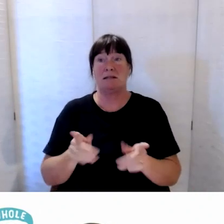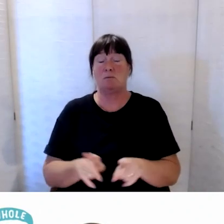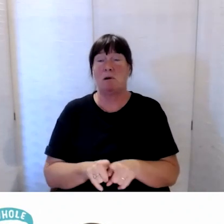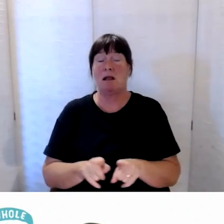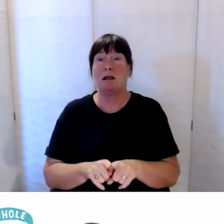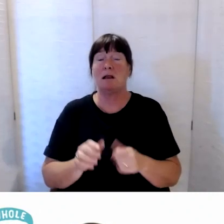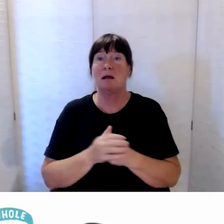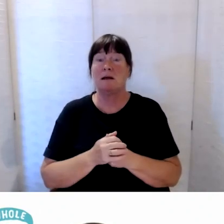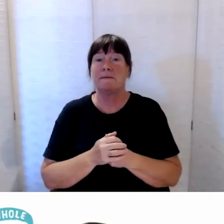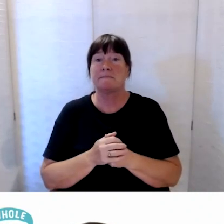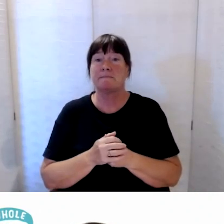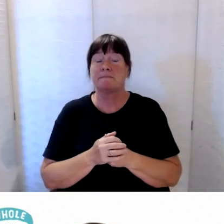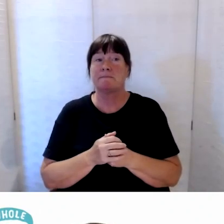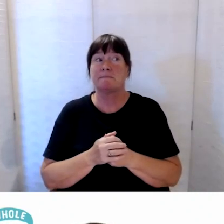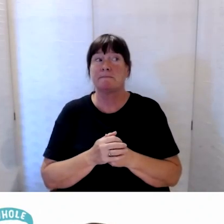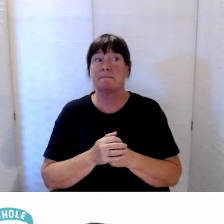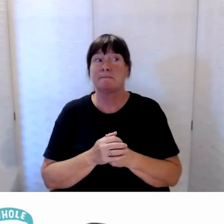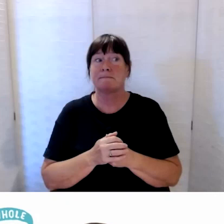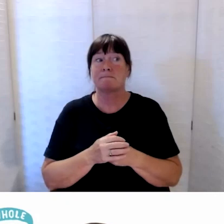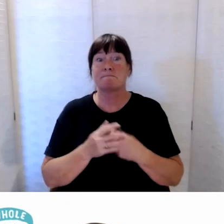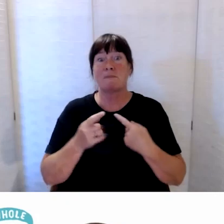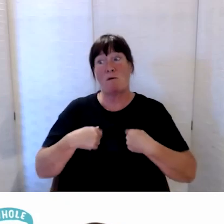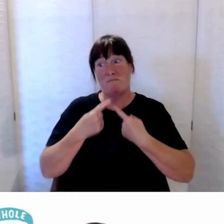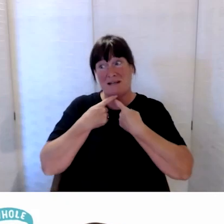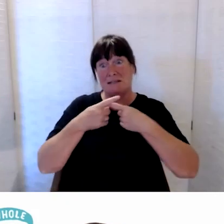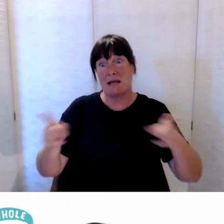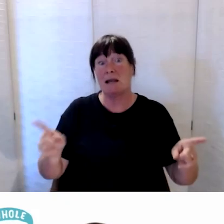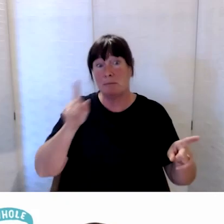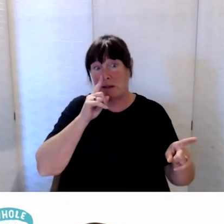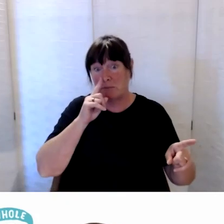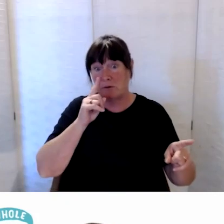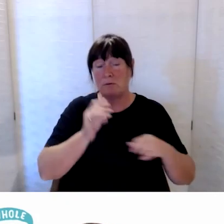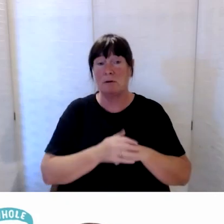the message we’ve been giving, and it’s the right one, is the emergency response